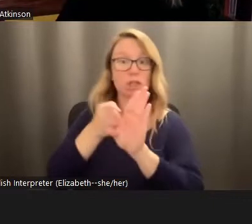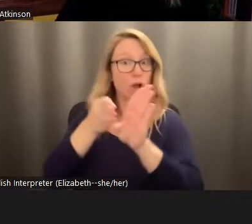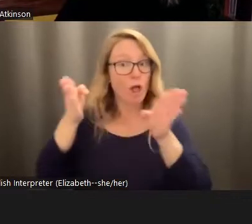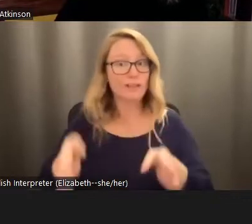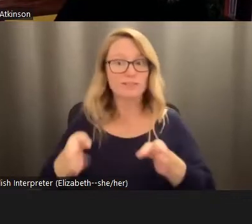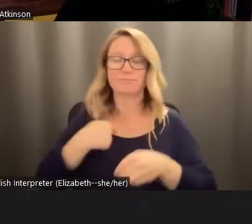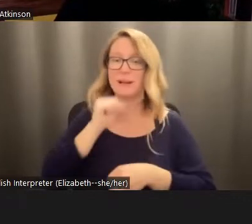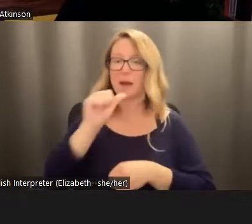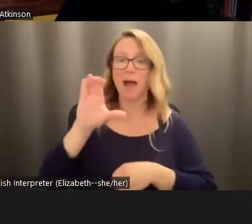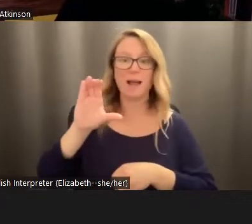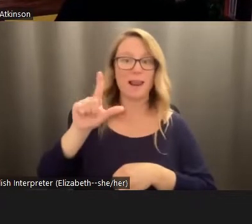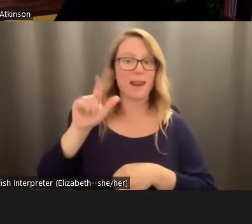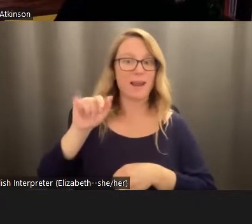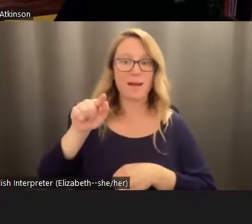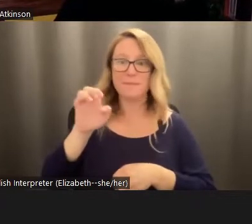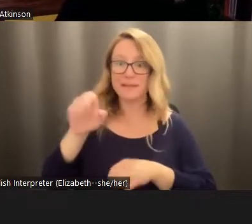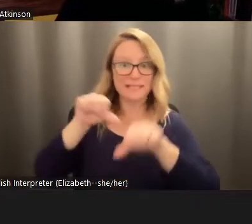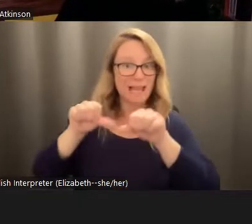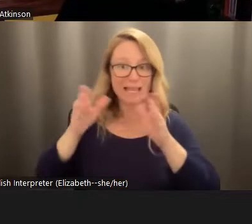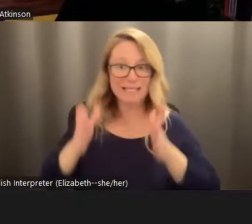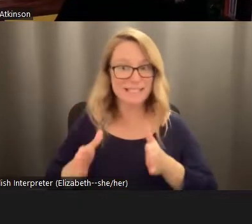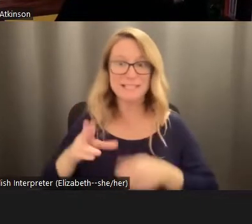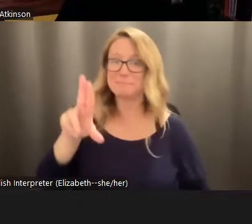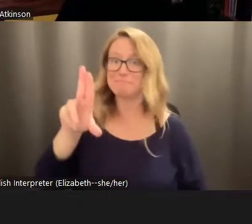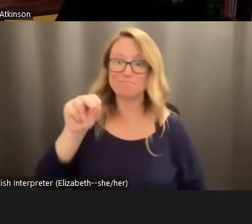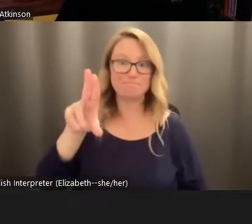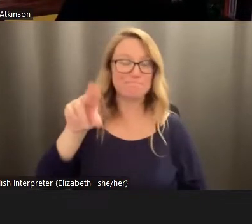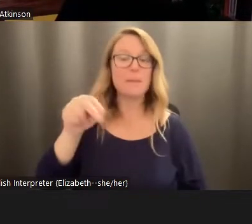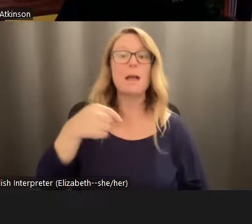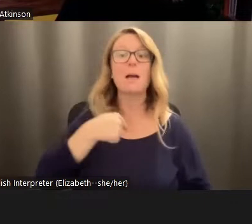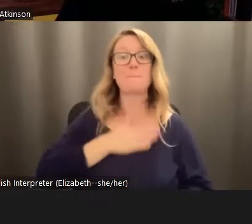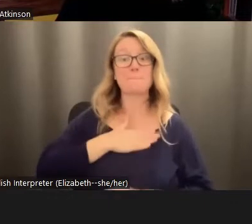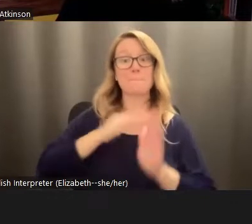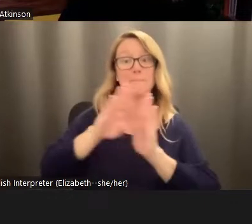climate scientist. I come from a background in humanities, the